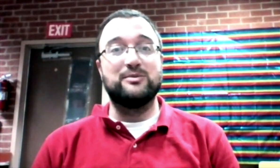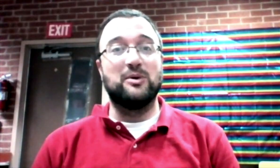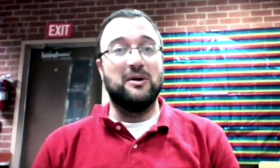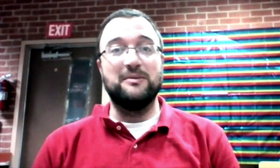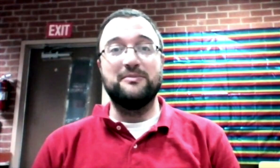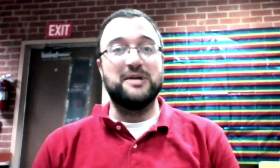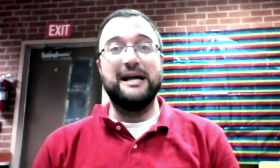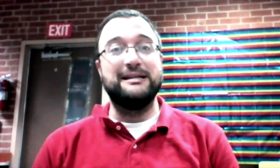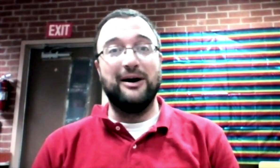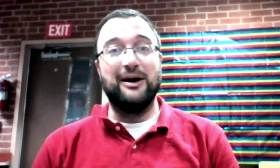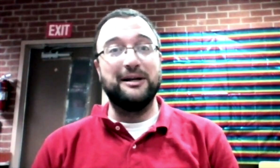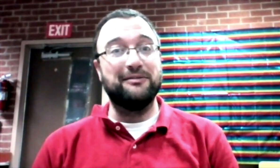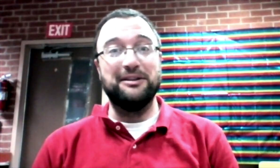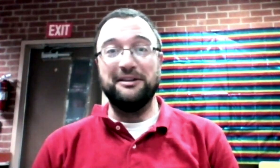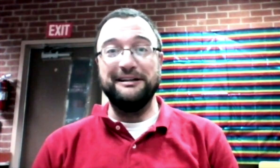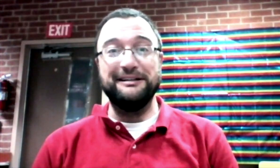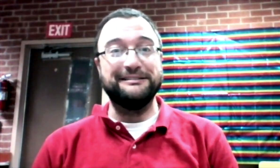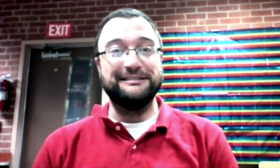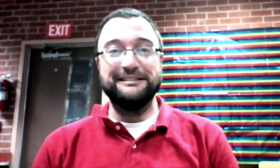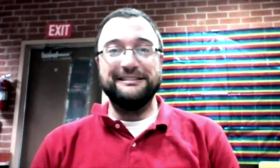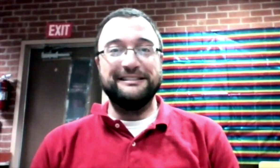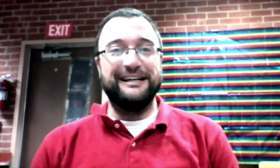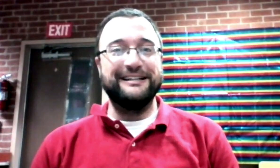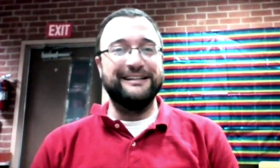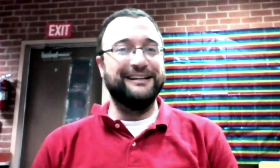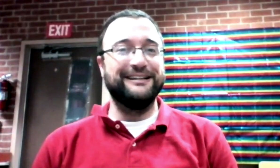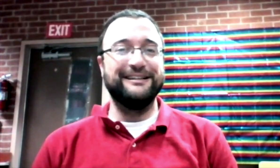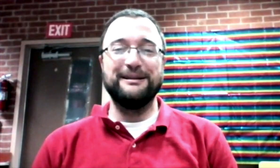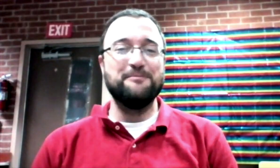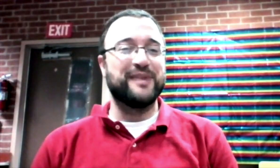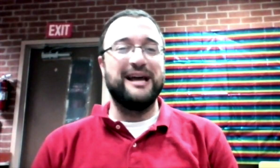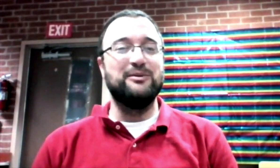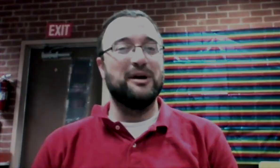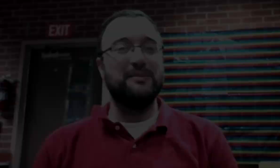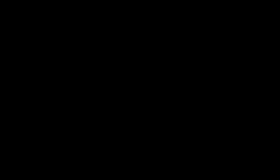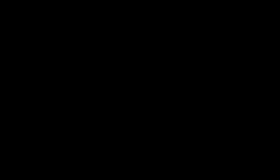My hands were all tied down and everything and and I didn't want to be arrogant.